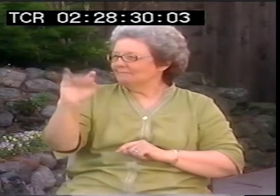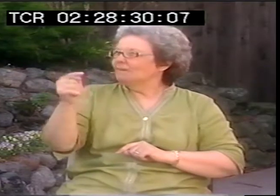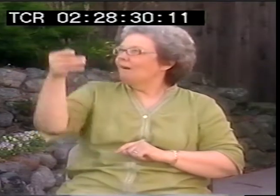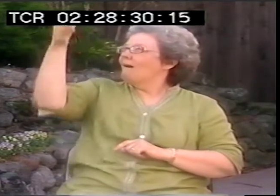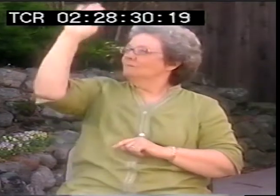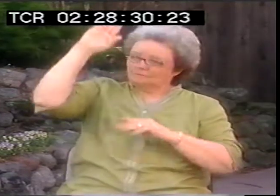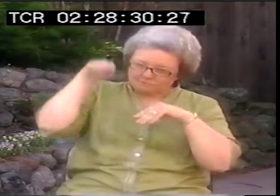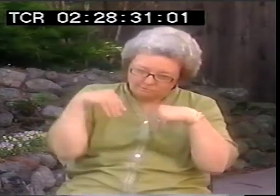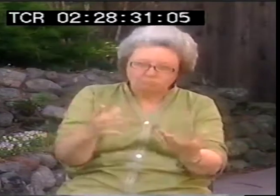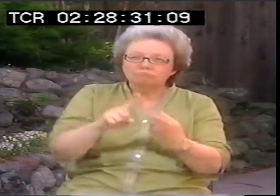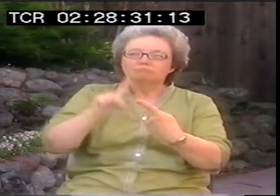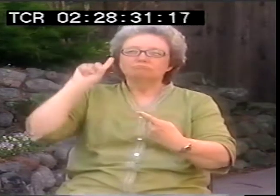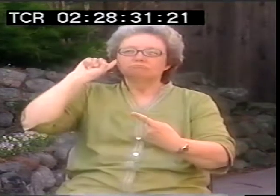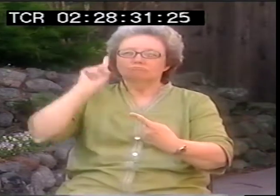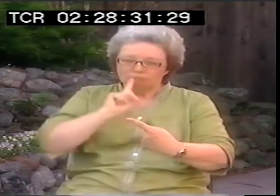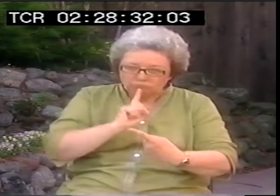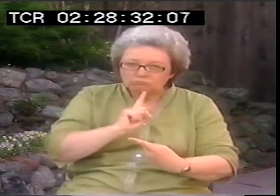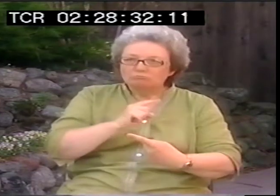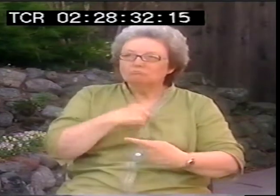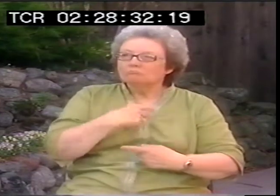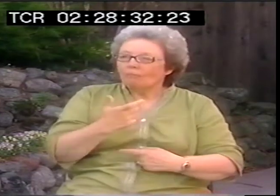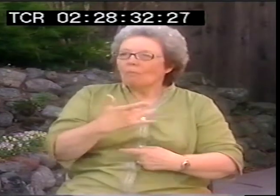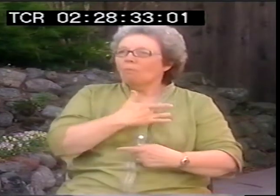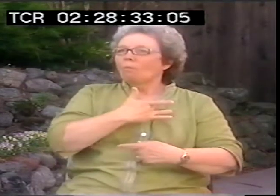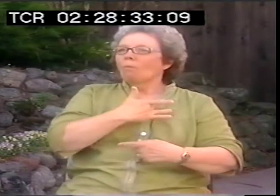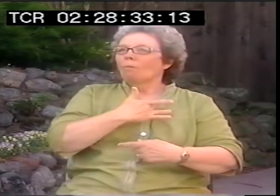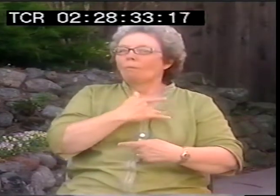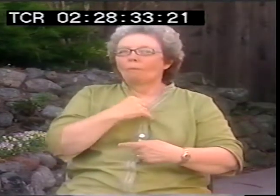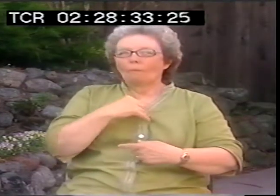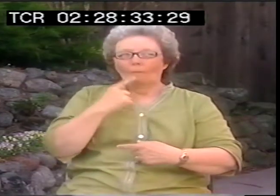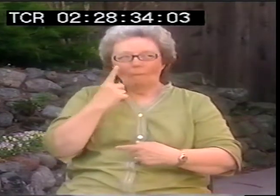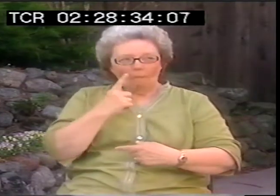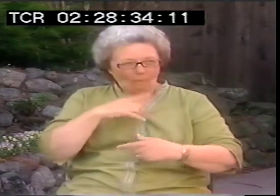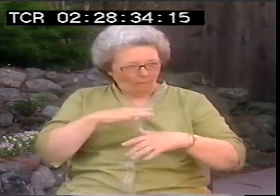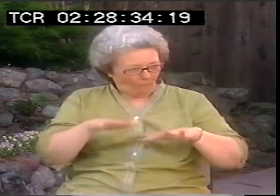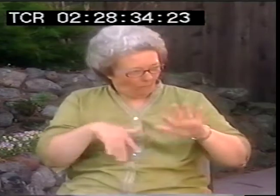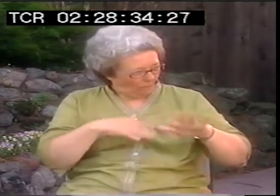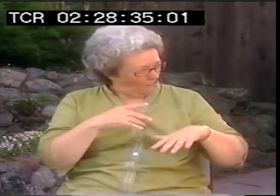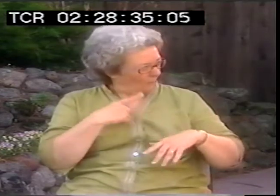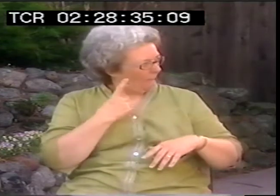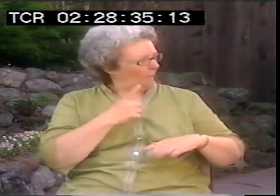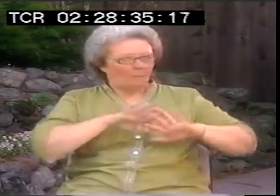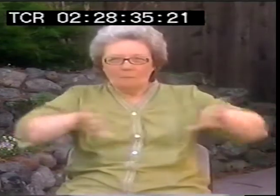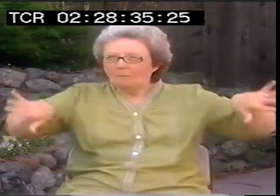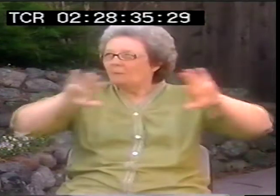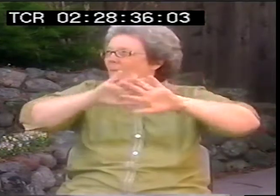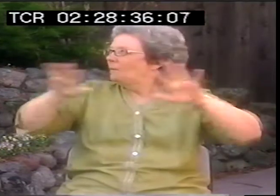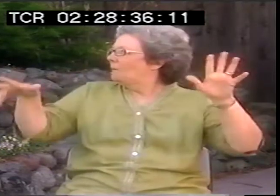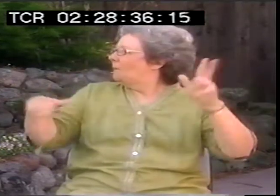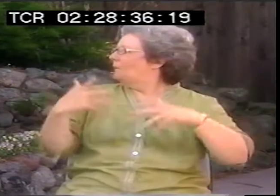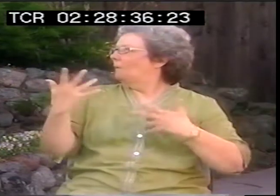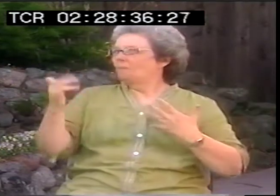as the noblest gift God has given to deaf people. Wow! Look at all this.